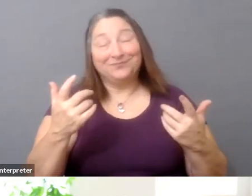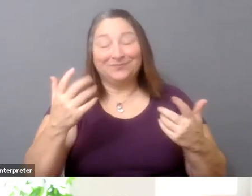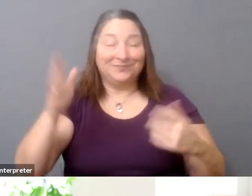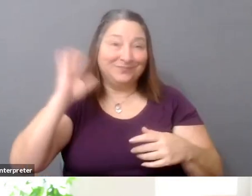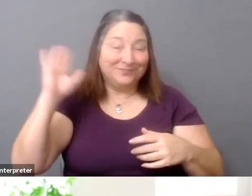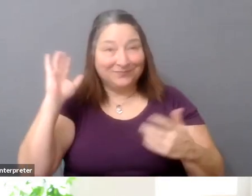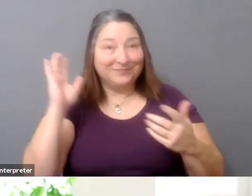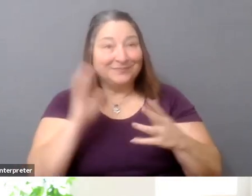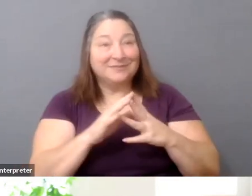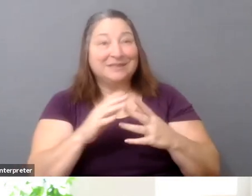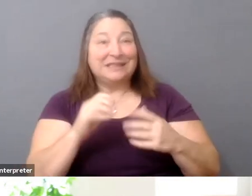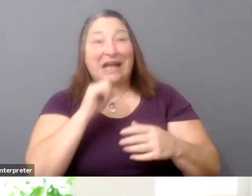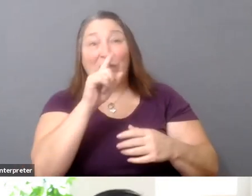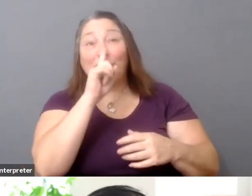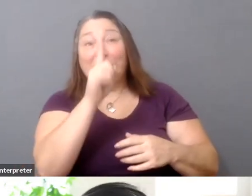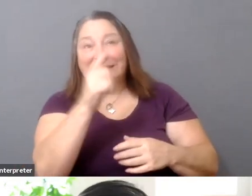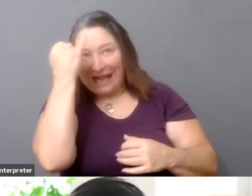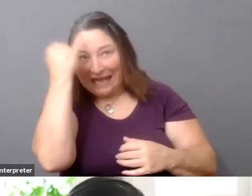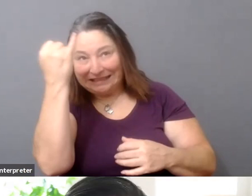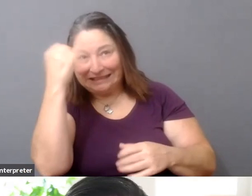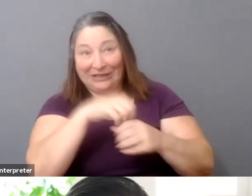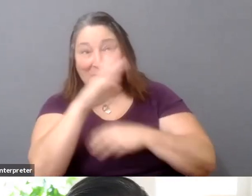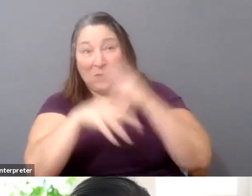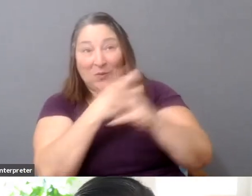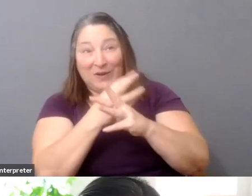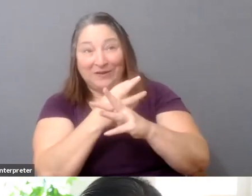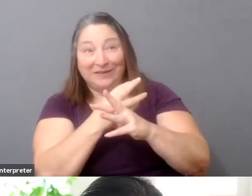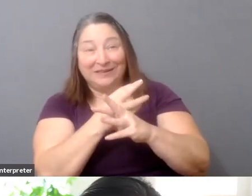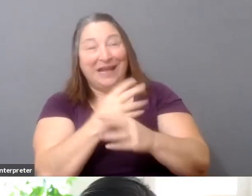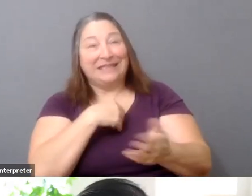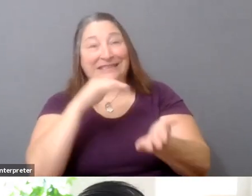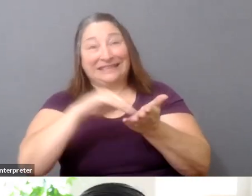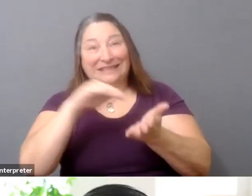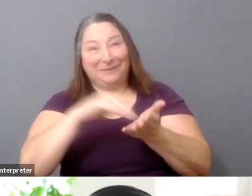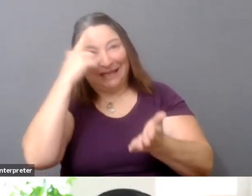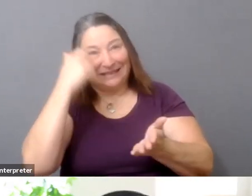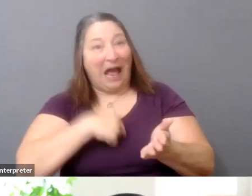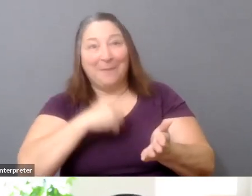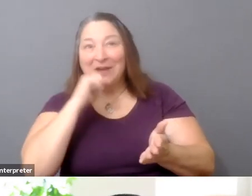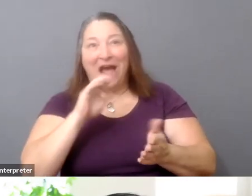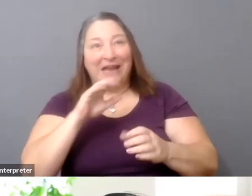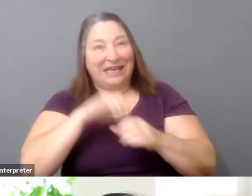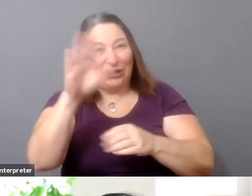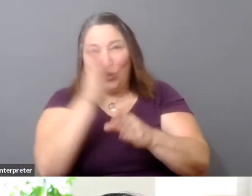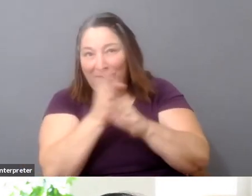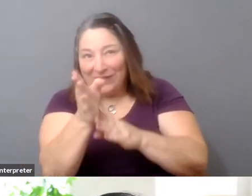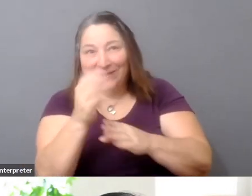so please take that as a grain of salt. This is like a huge disclaimer because I'm a total outsider here, but what I will say I think on that point is I